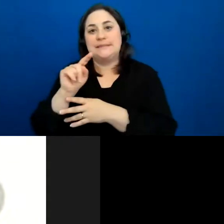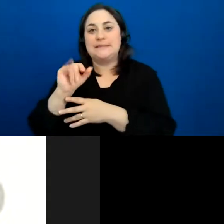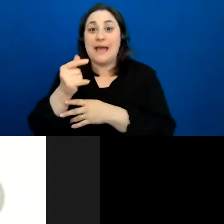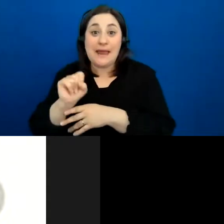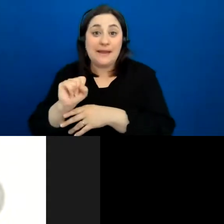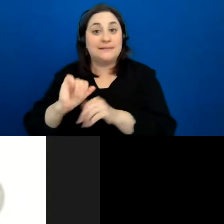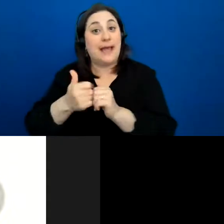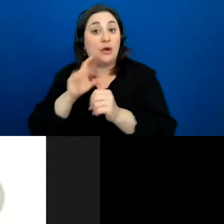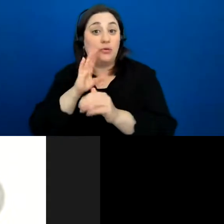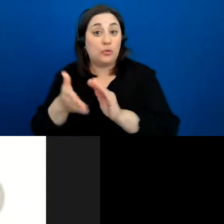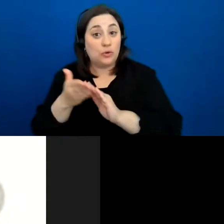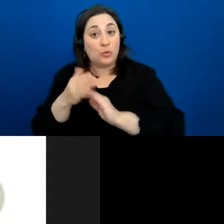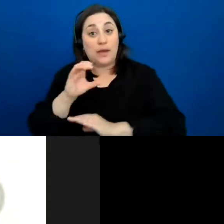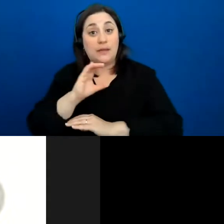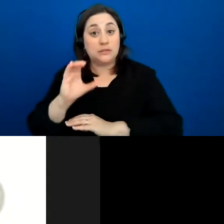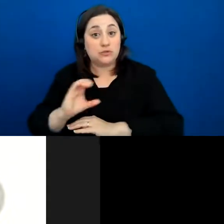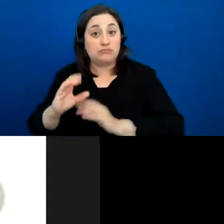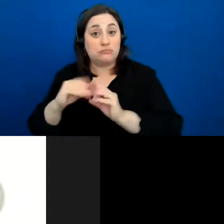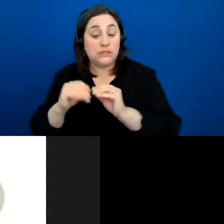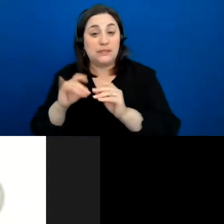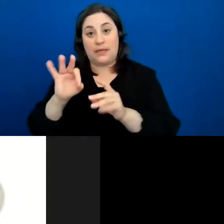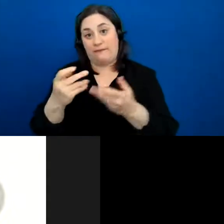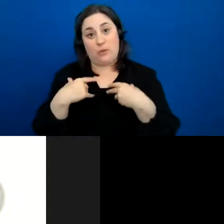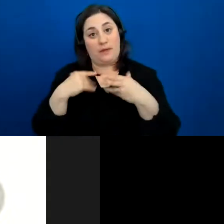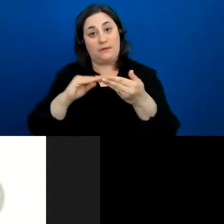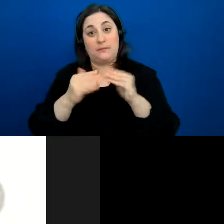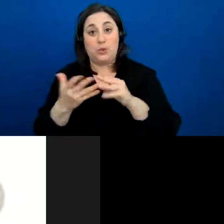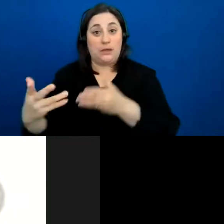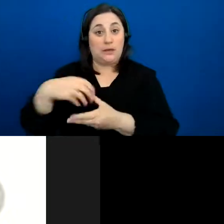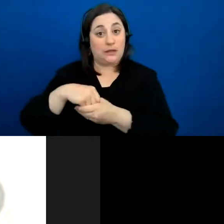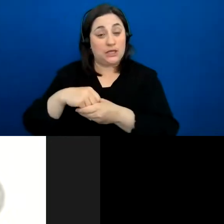running community engagement through Zoom, just some settings to kind of be aware of.